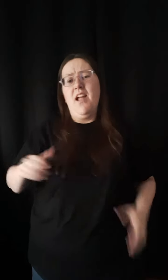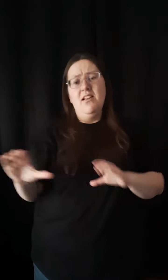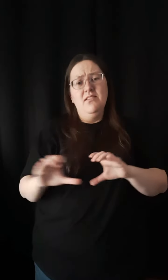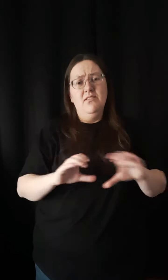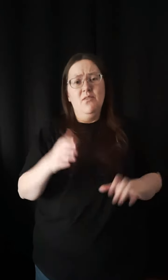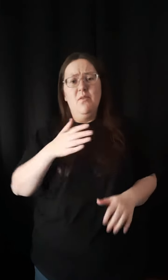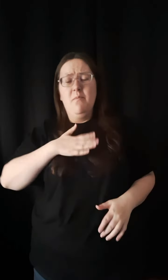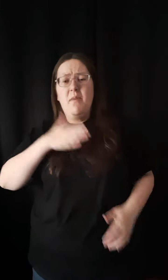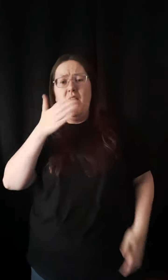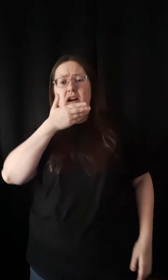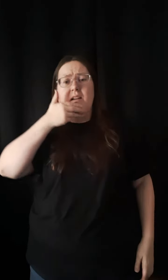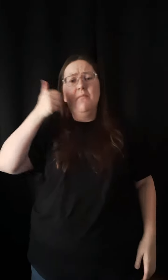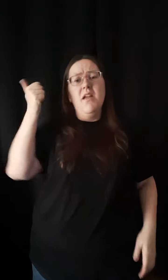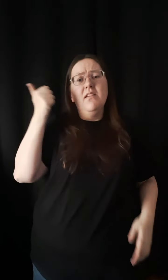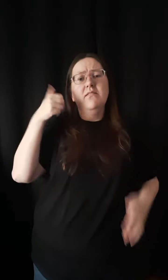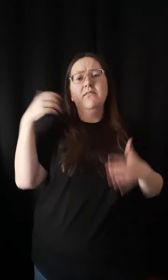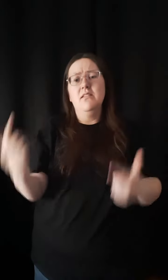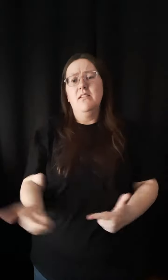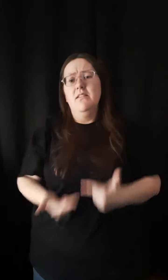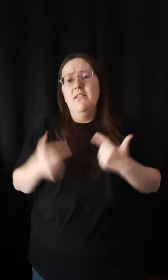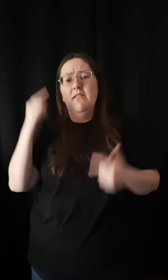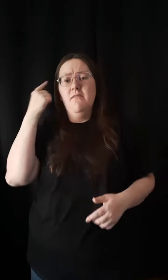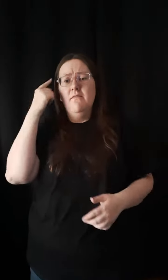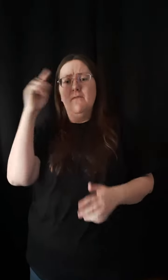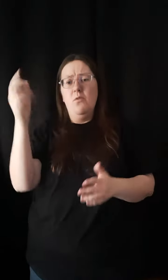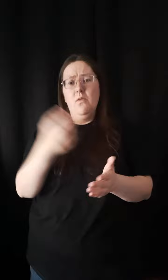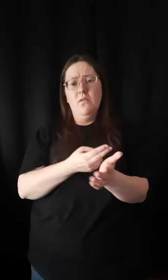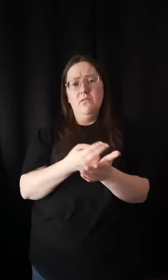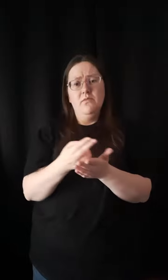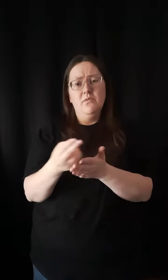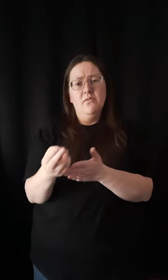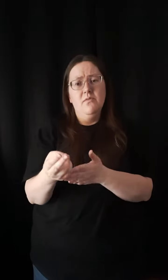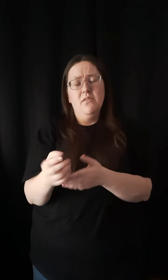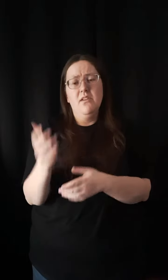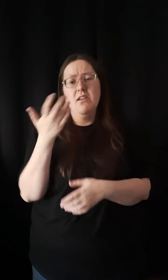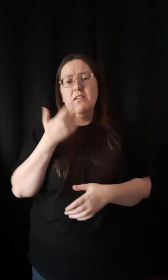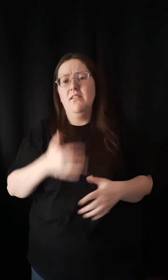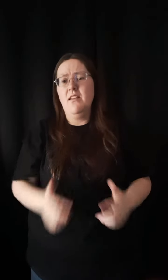Did I do my best to live for truth